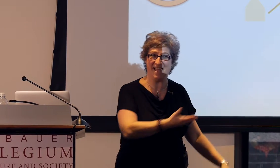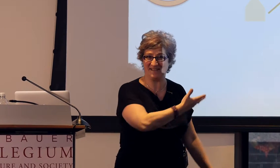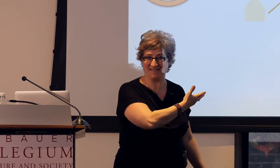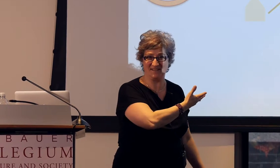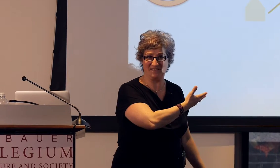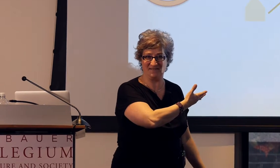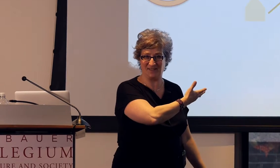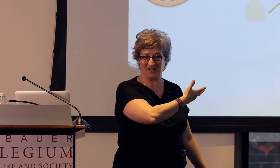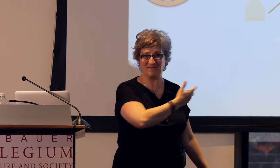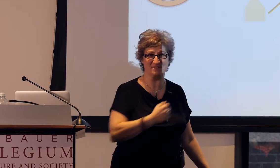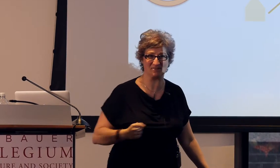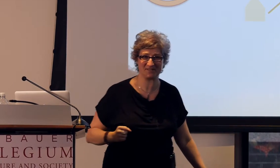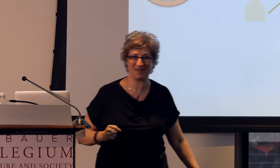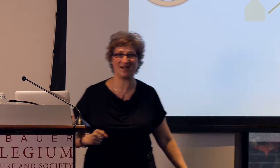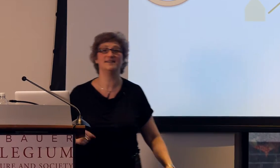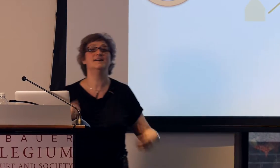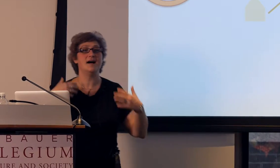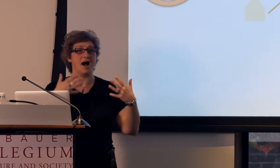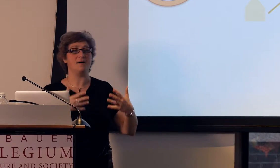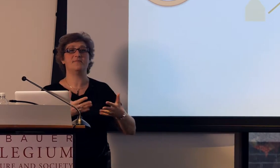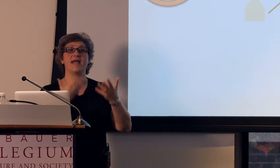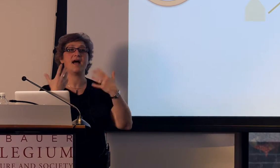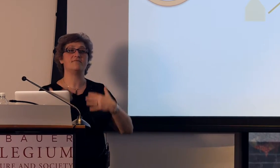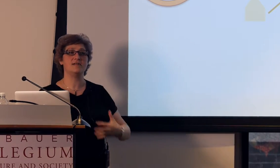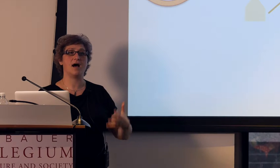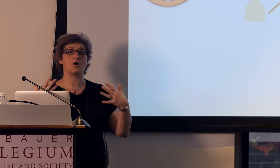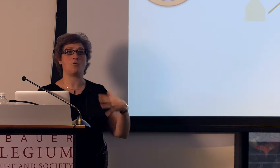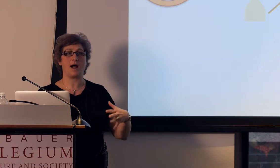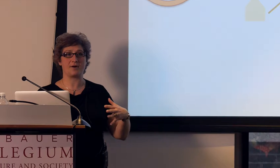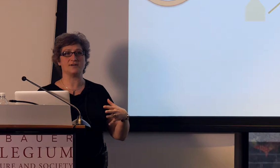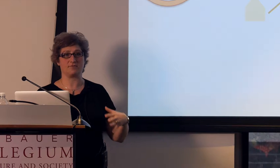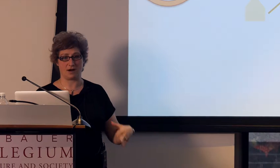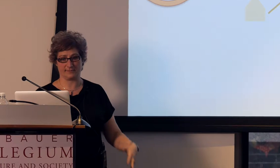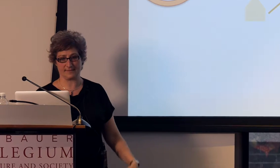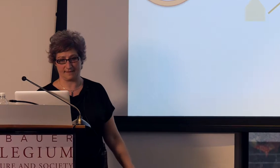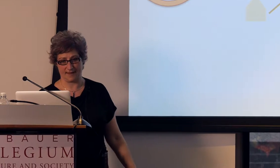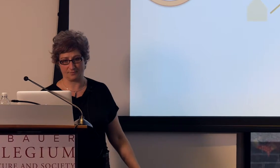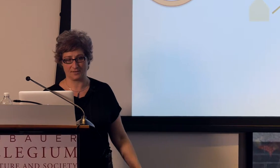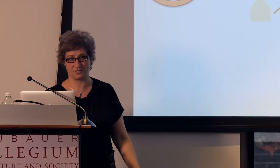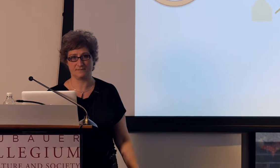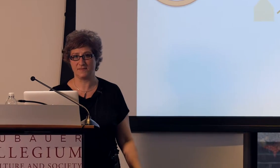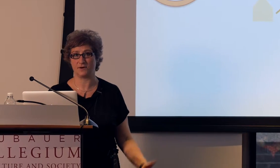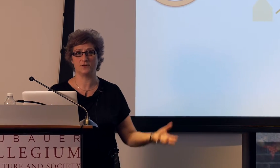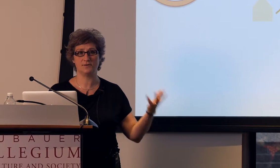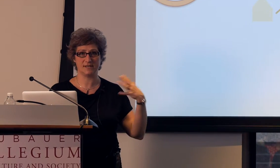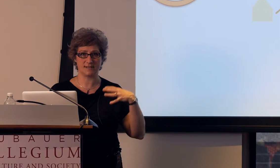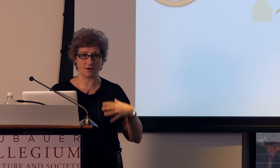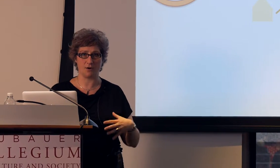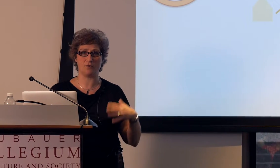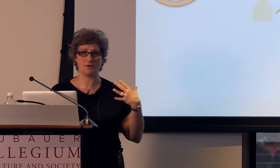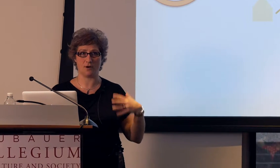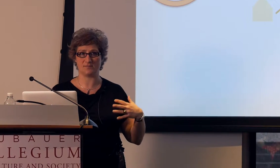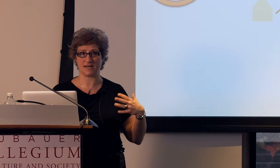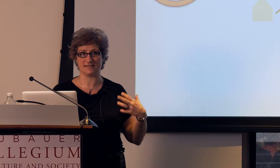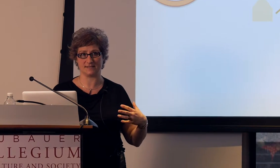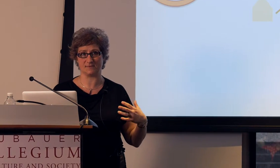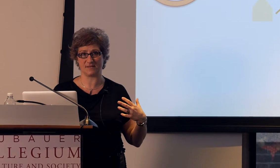as the gentleman you just saw, they have not acquired Nicaraguan Sign Language. They're using their own homesign systems